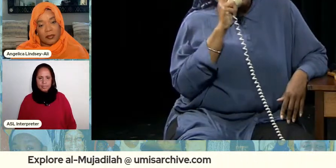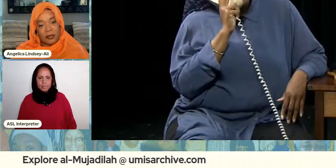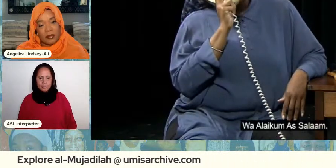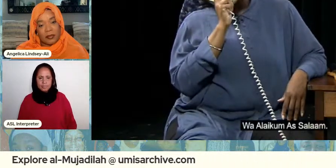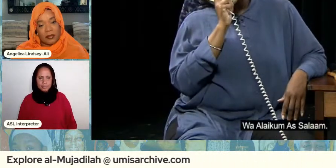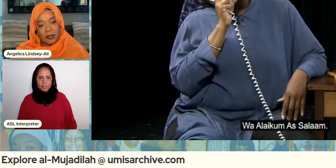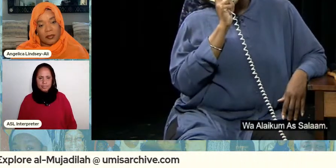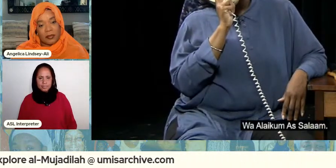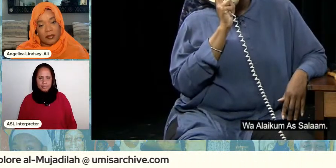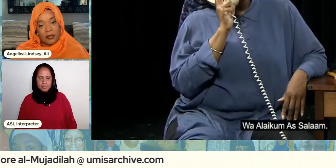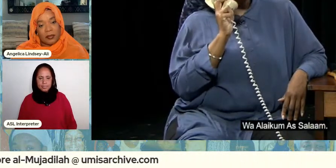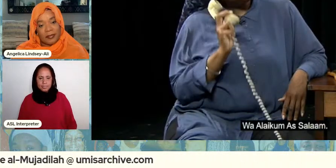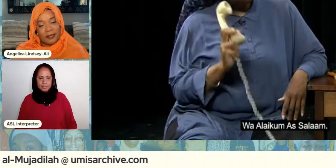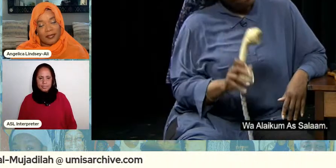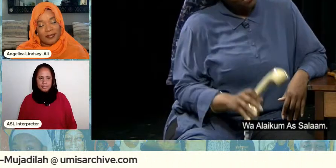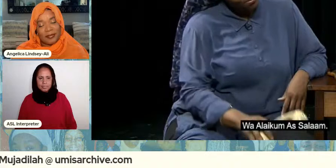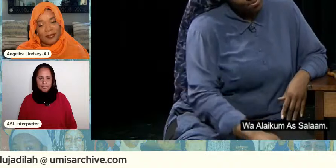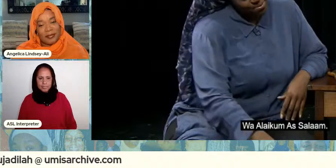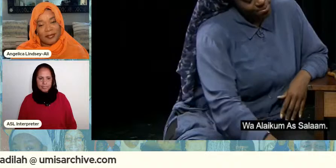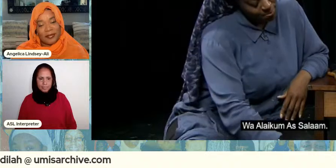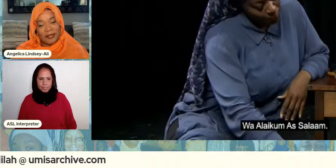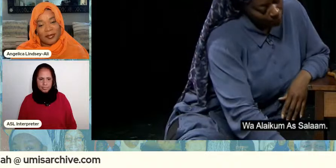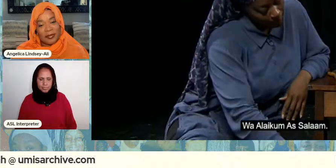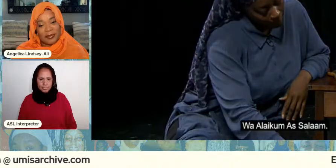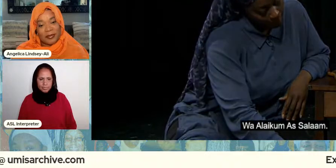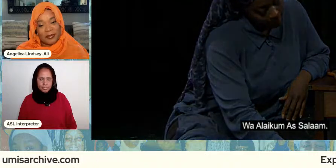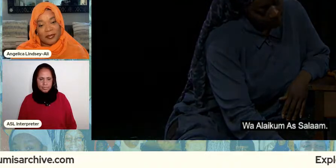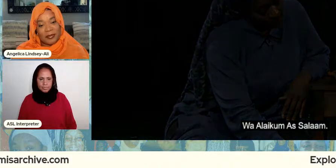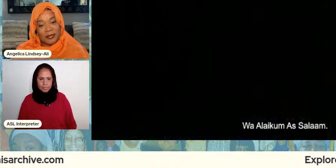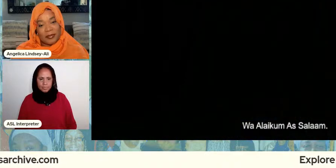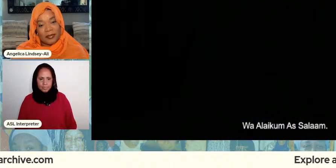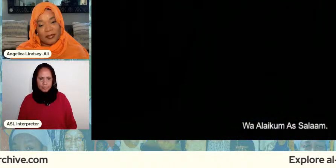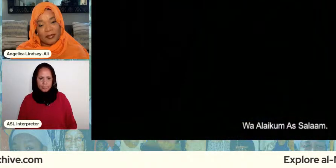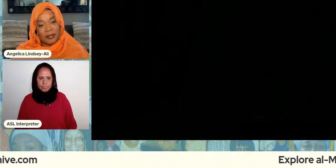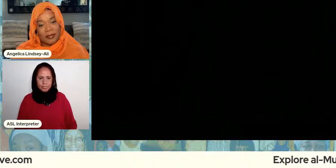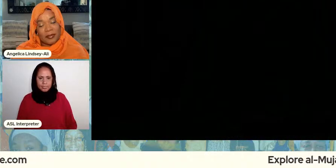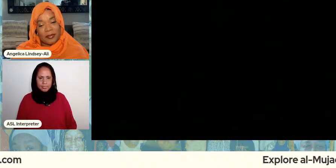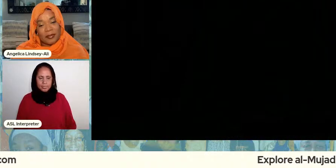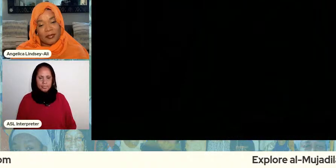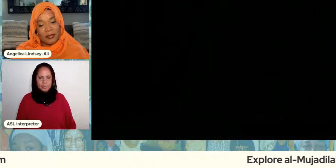assalamualaikum